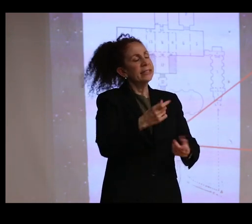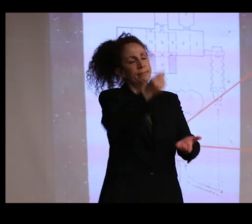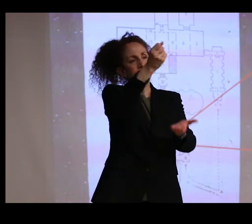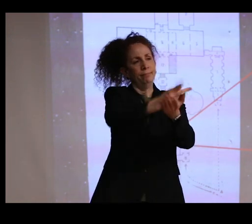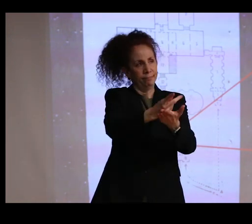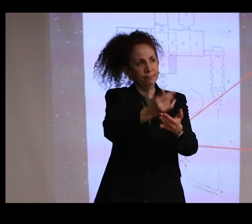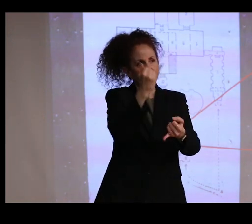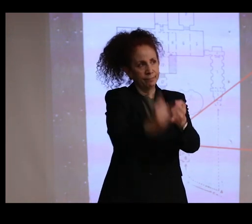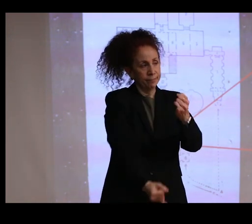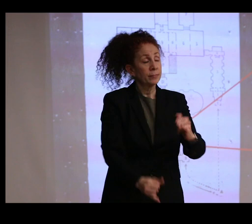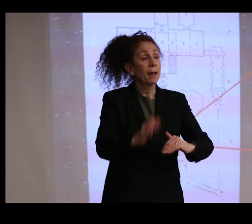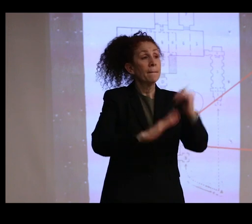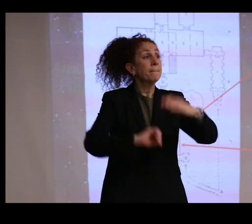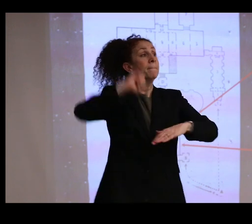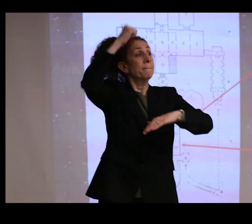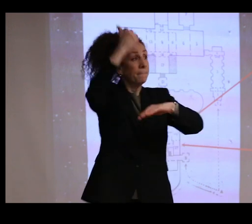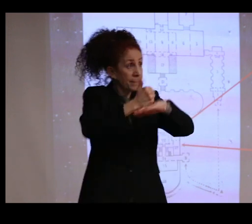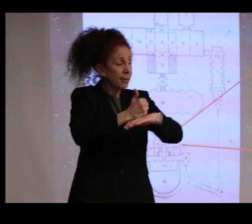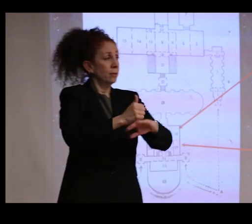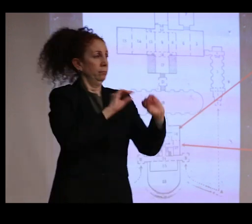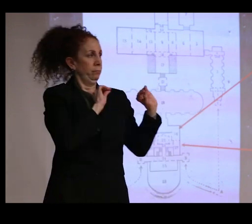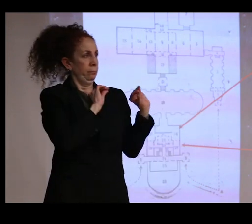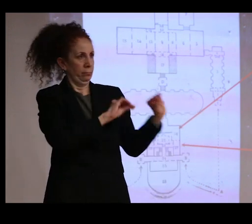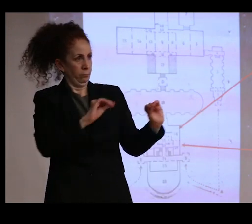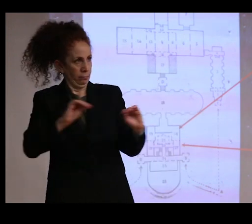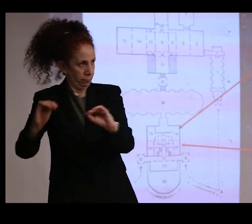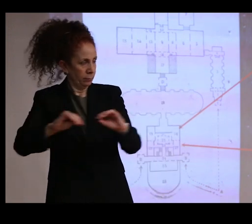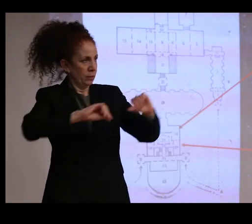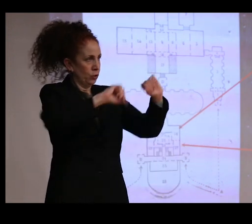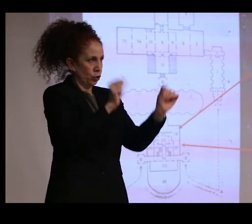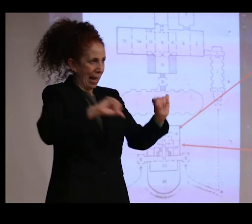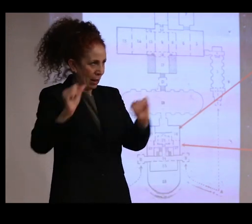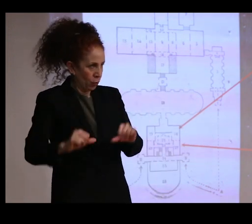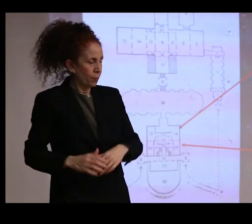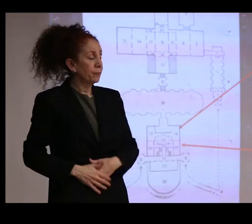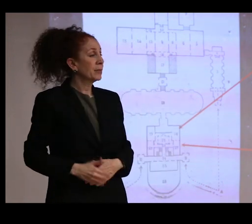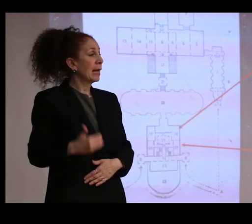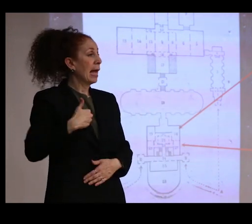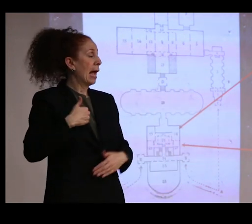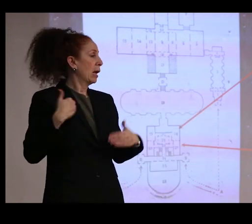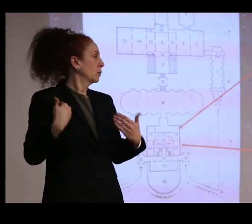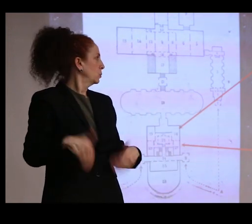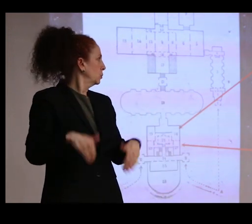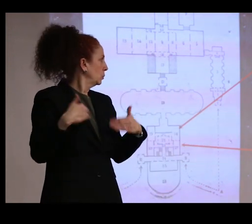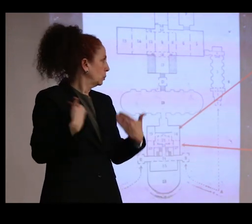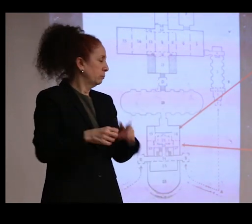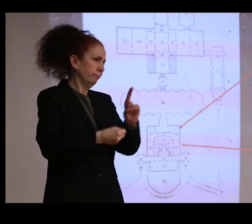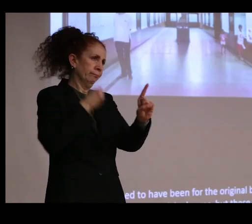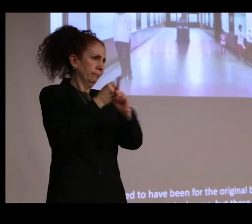Once built and fully installed with bronzes, the galleries had an extraordinary effect on visitors.